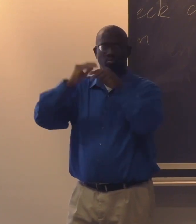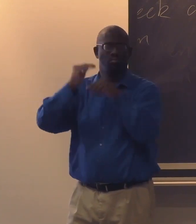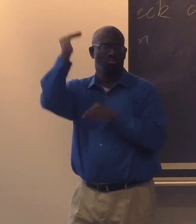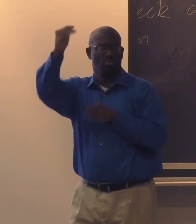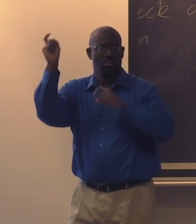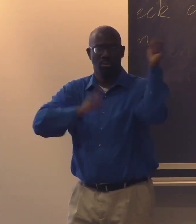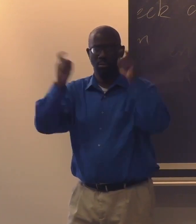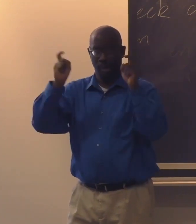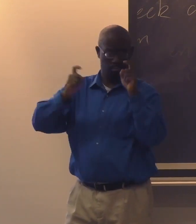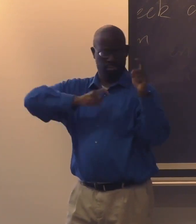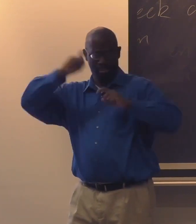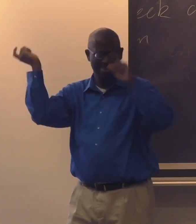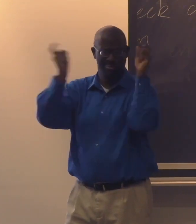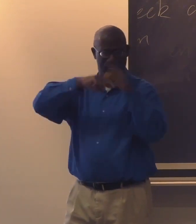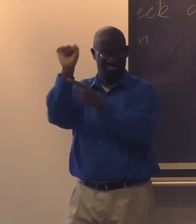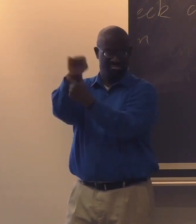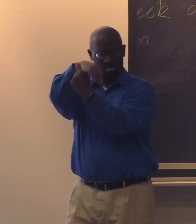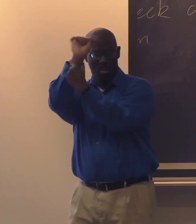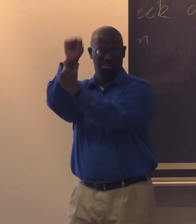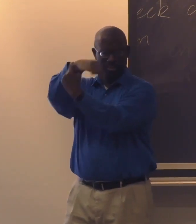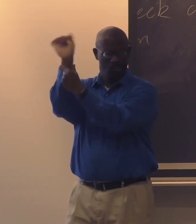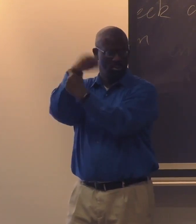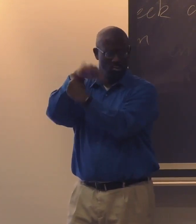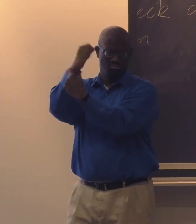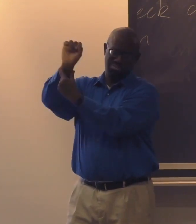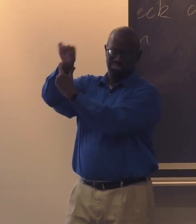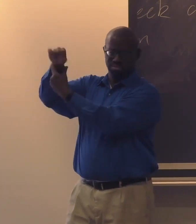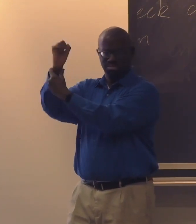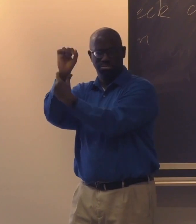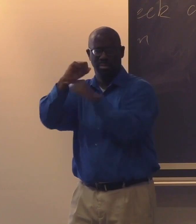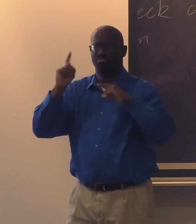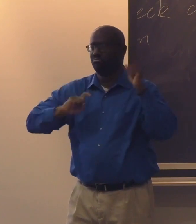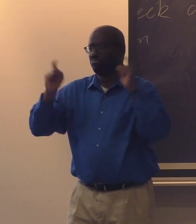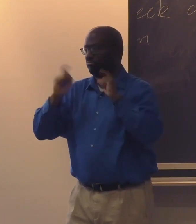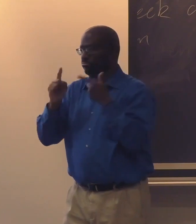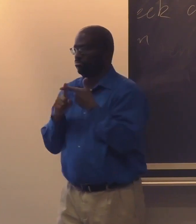The second thing was facial expression is exaggerated.